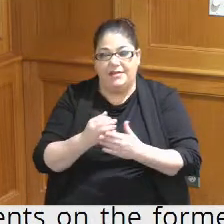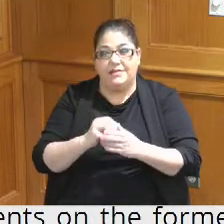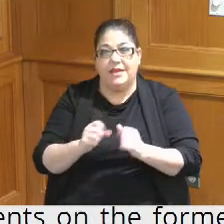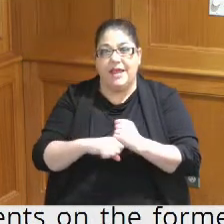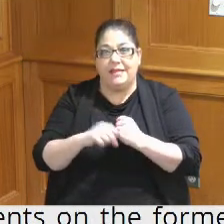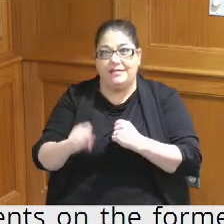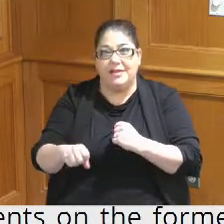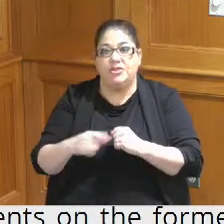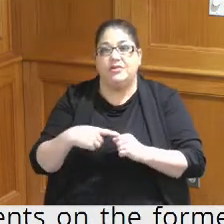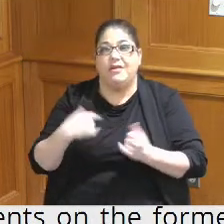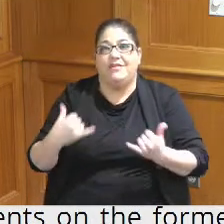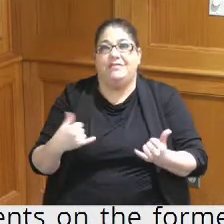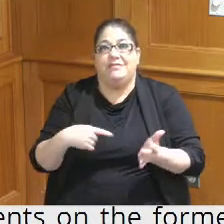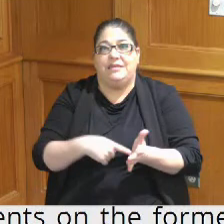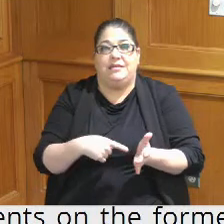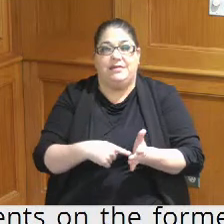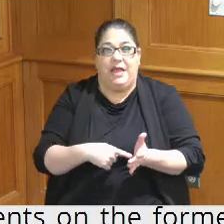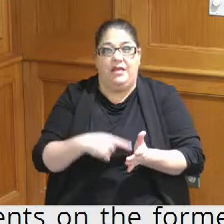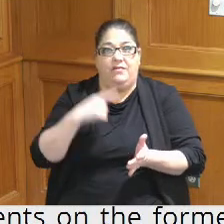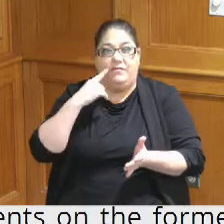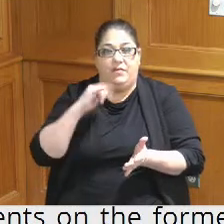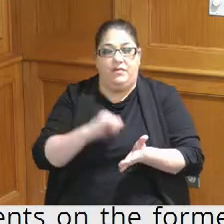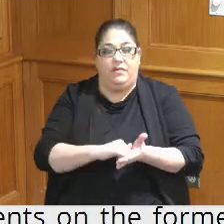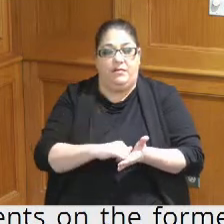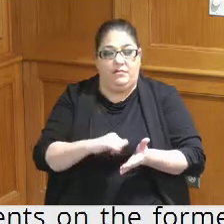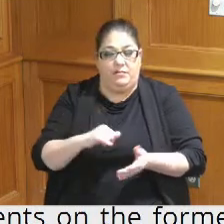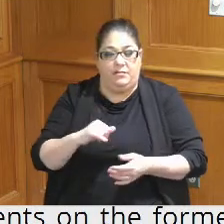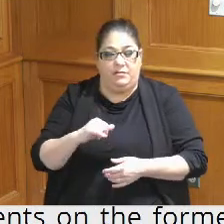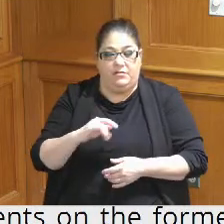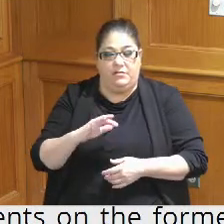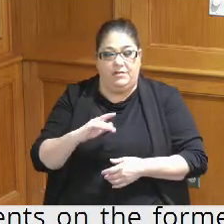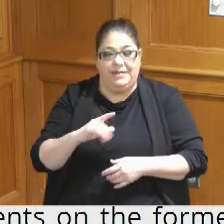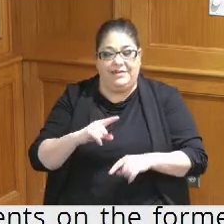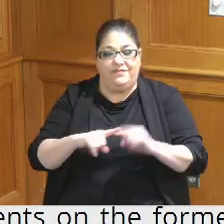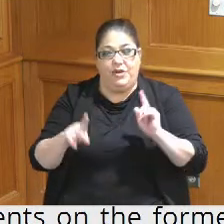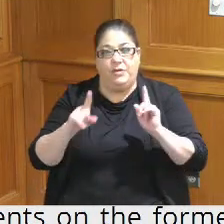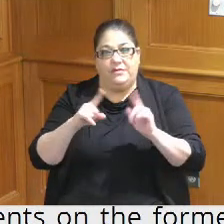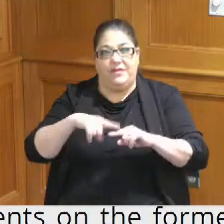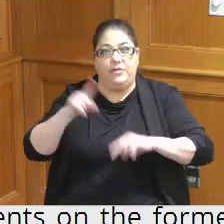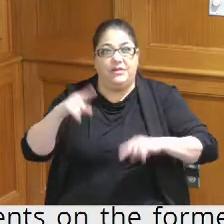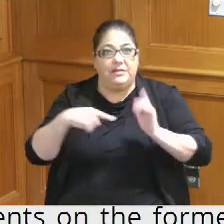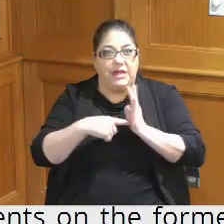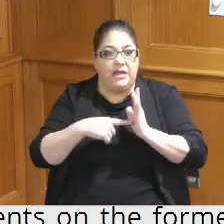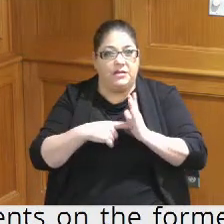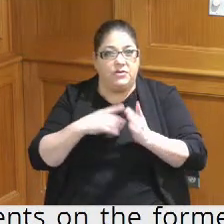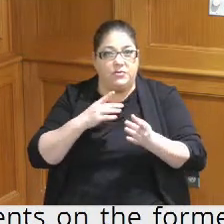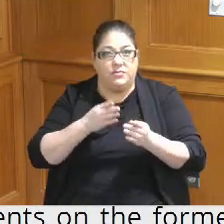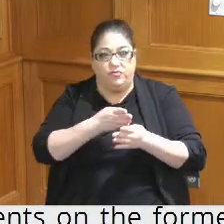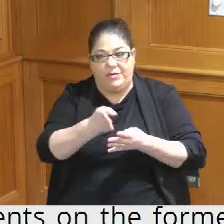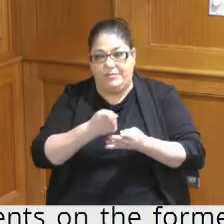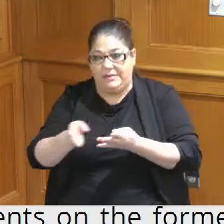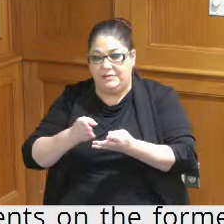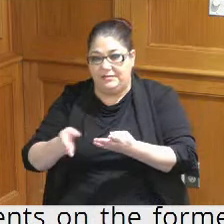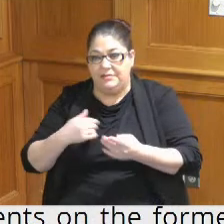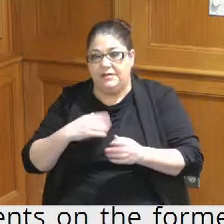existing debt on the various debt streams that are currently out there the convention center Hotel